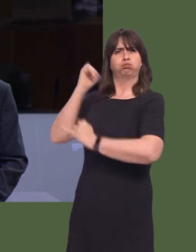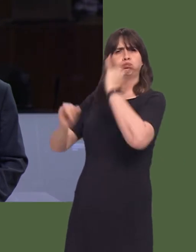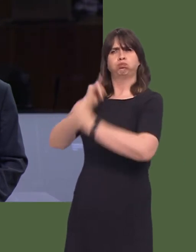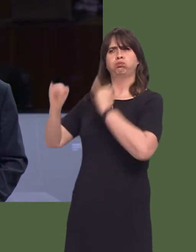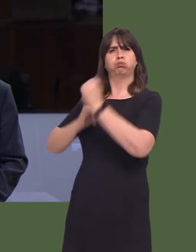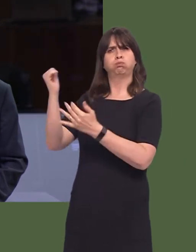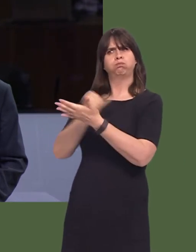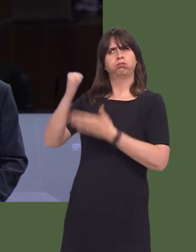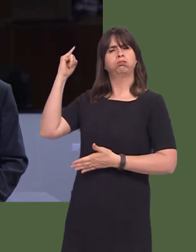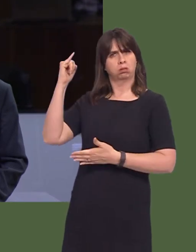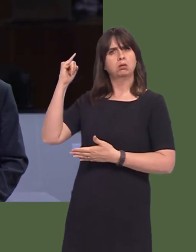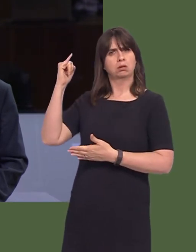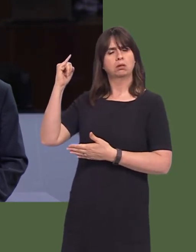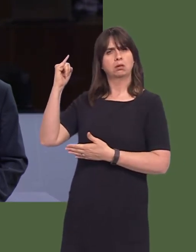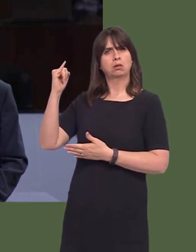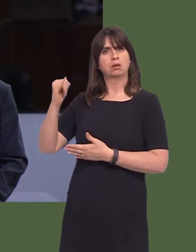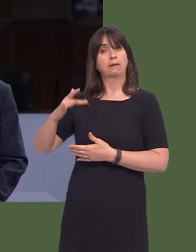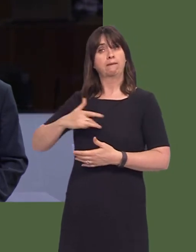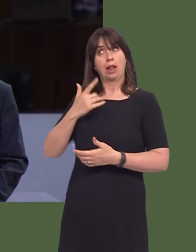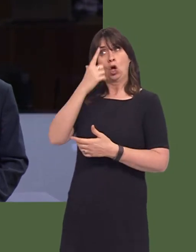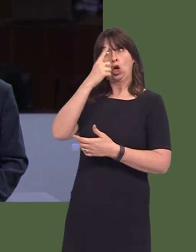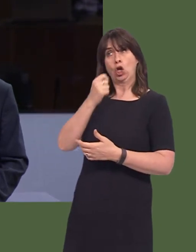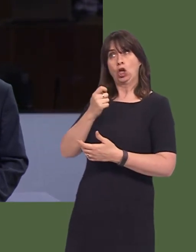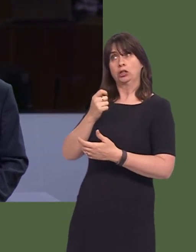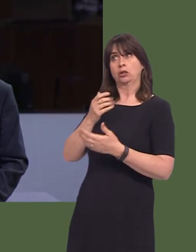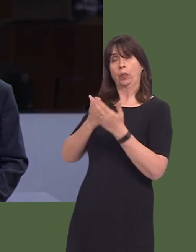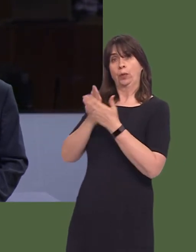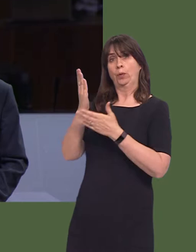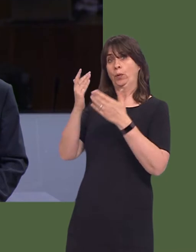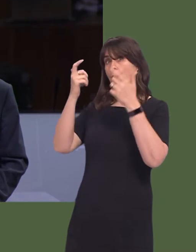appears that the decision could face a legal challenge from Monmouthshire County Council